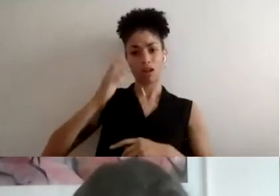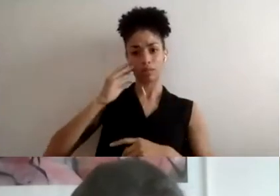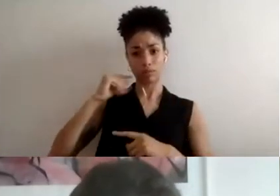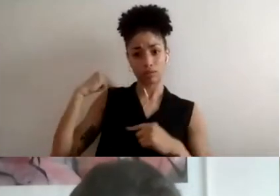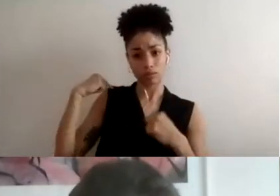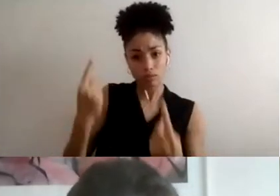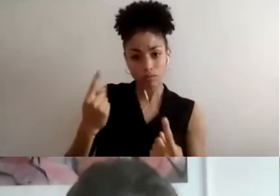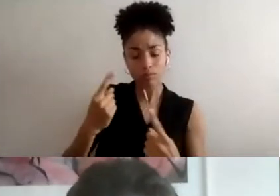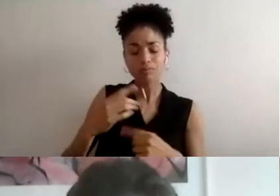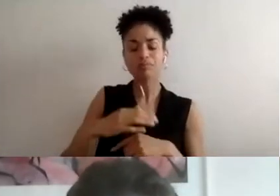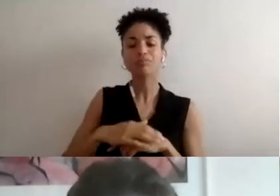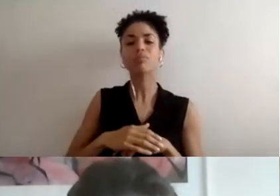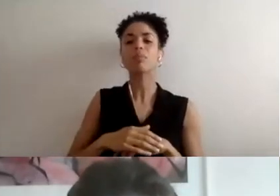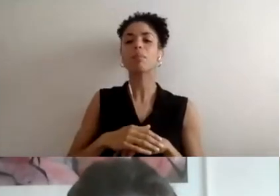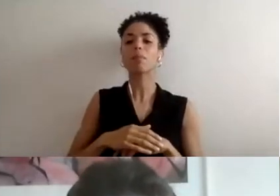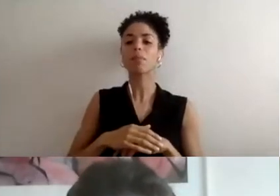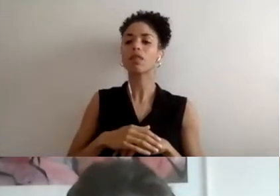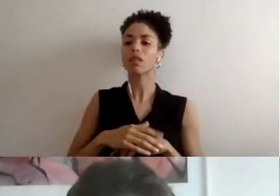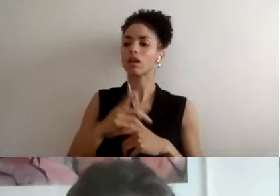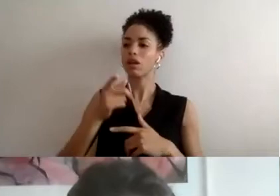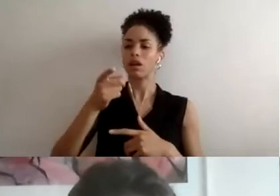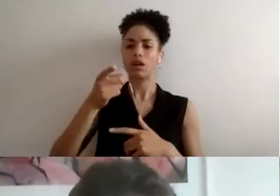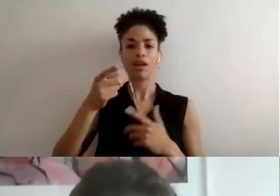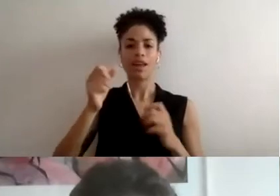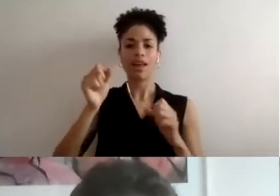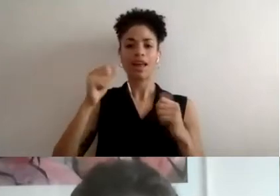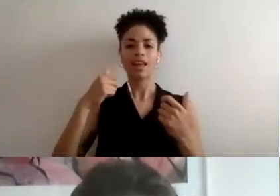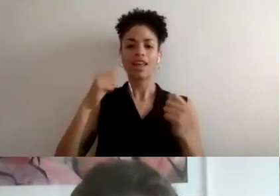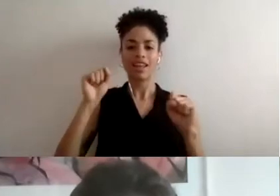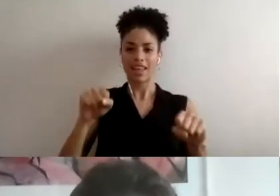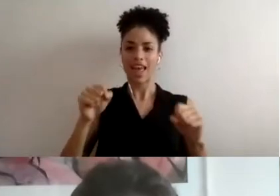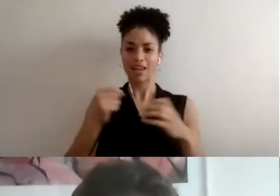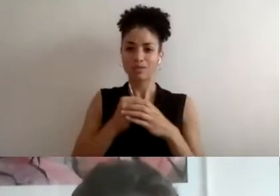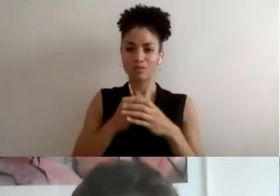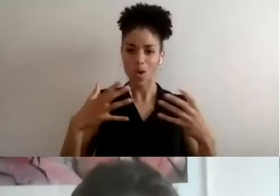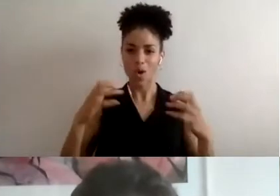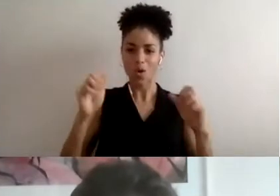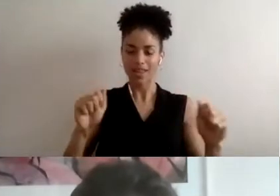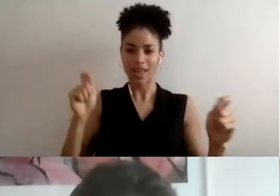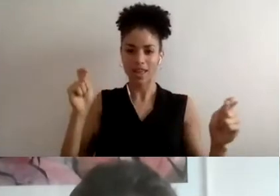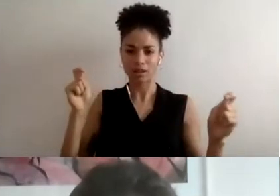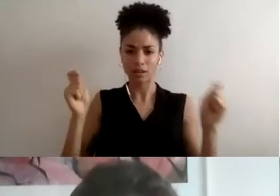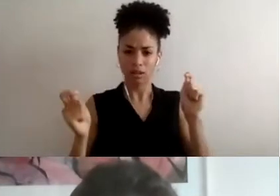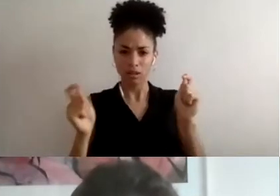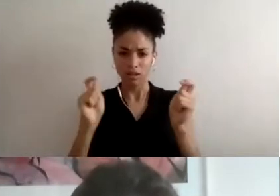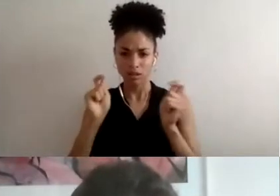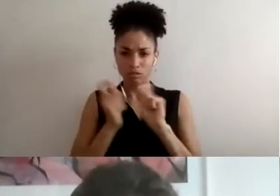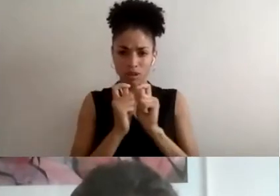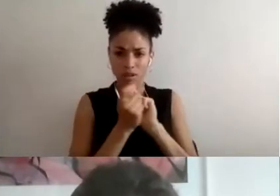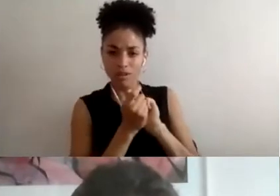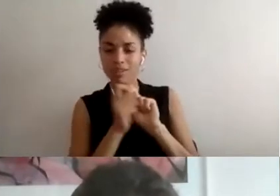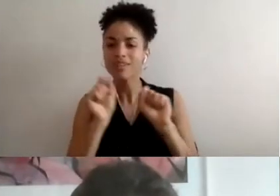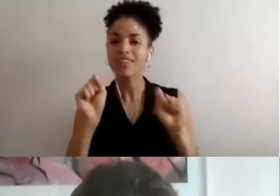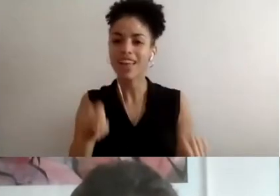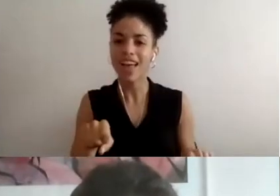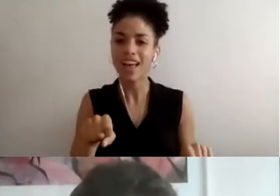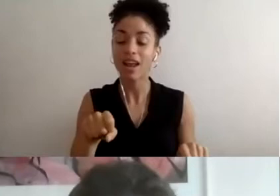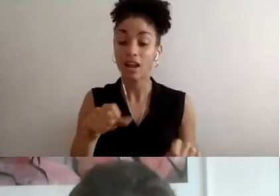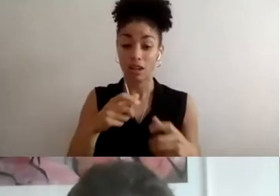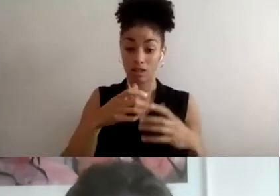has space, that changes and that looks and learns from leaders who have been